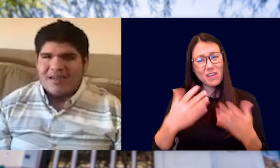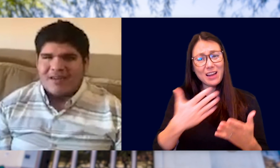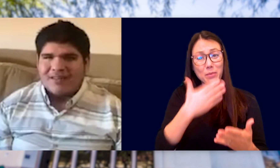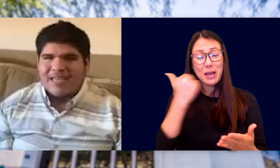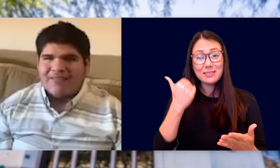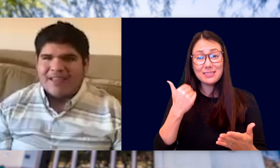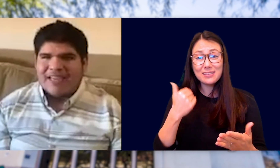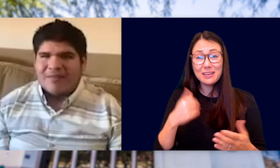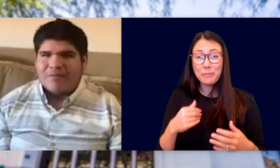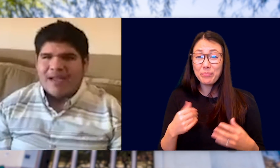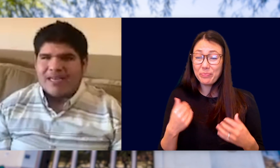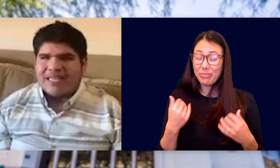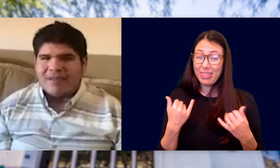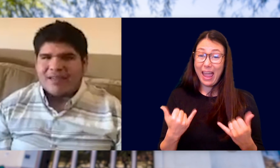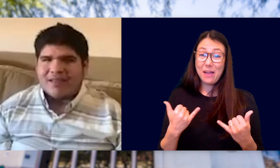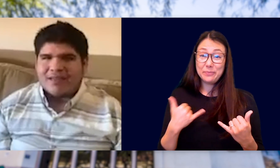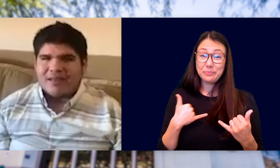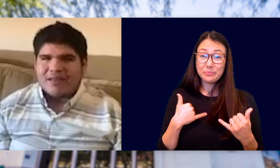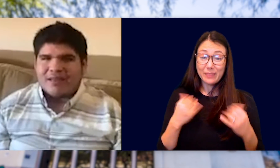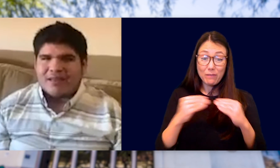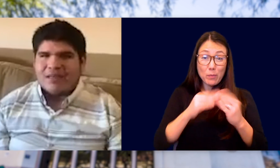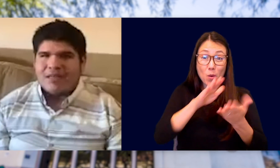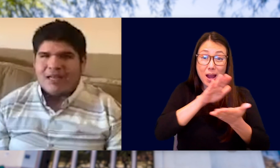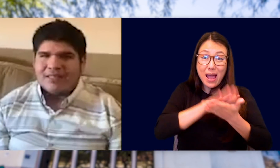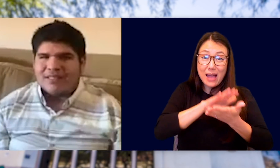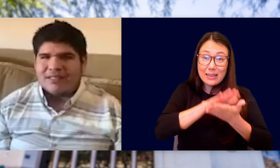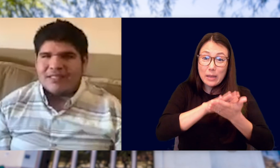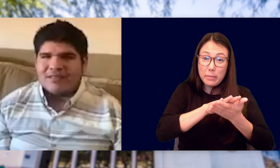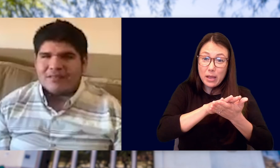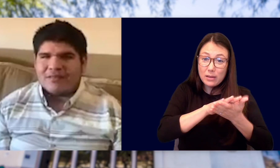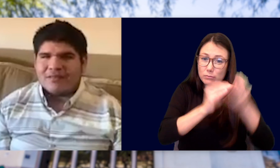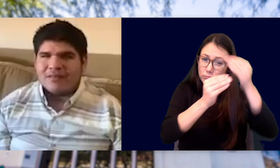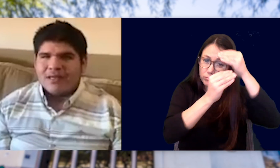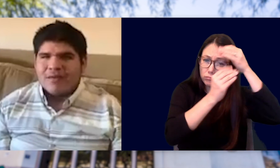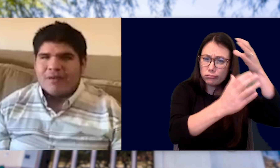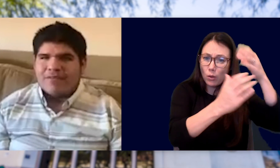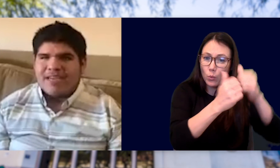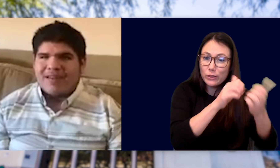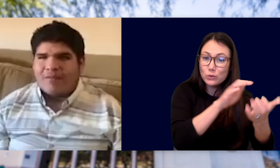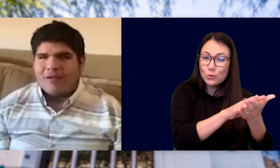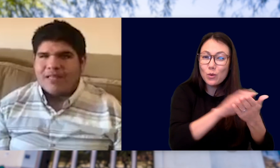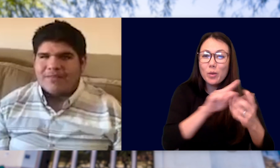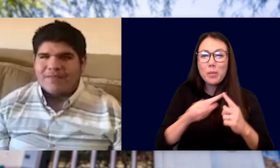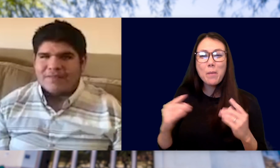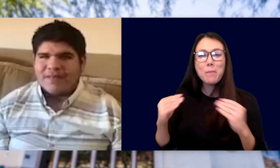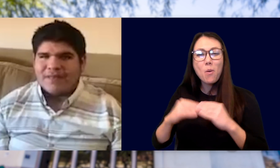NOT ONLY HAVE I GAINED MORE ACADEMIC KNOWLEDGE IN SCHOOL, BUT I'VE GAINED MORE LIFE EXPERIENCE